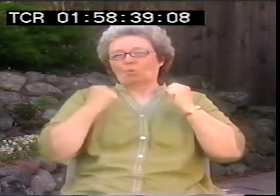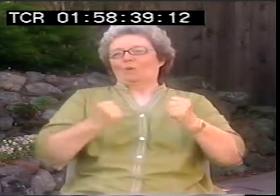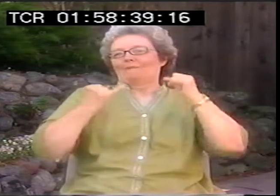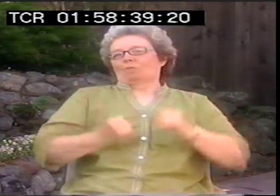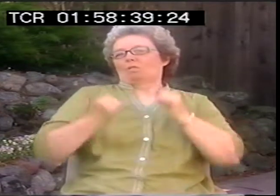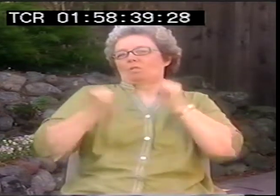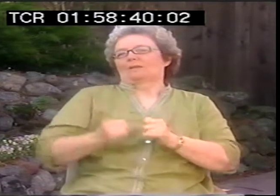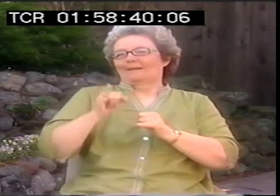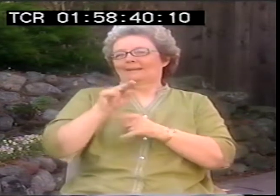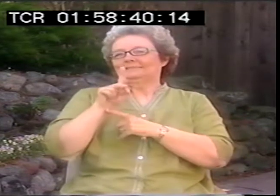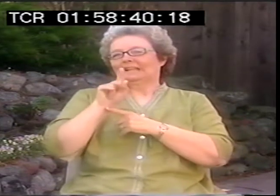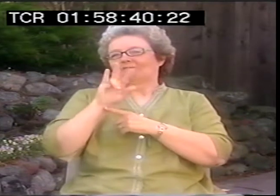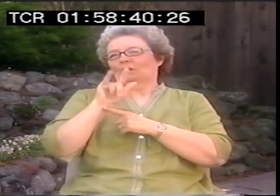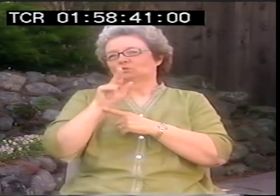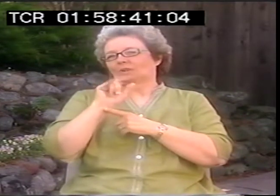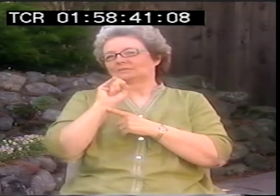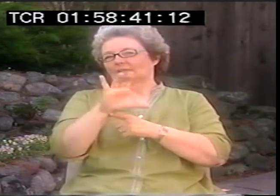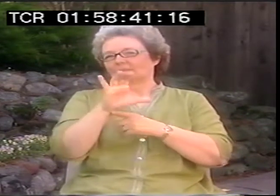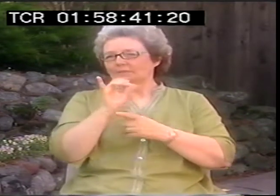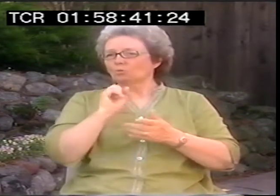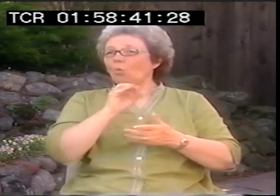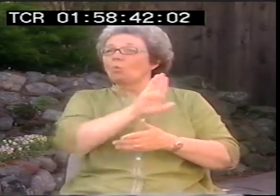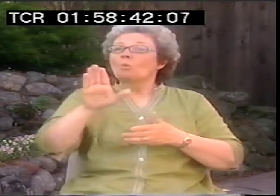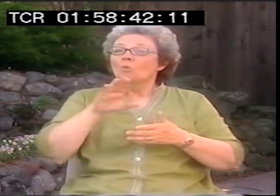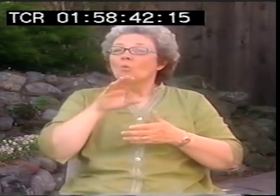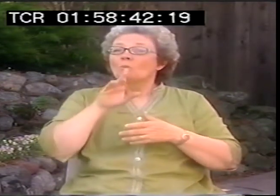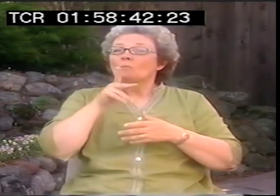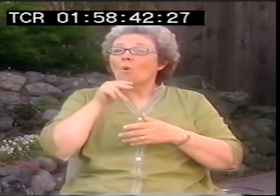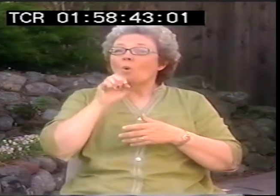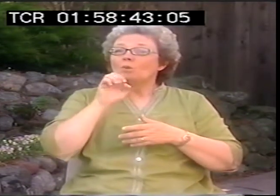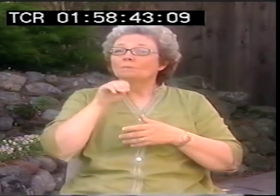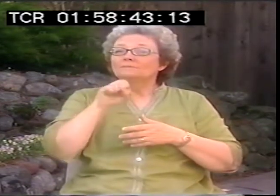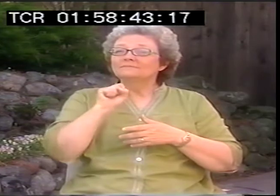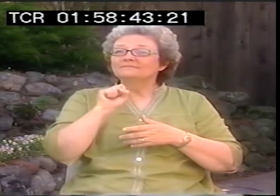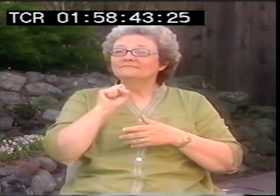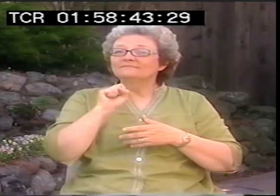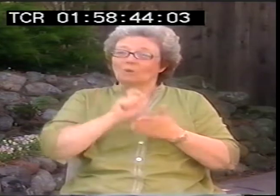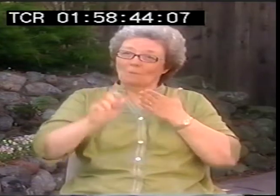But you know America's such a strongly individualistic culture.